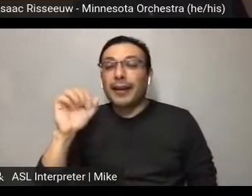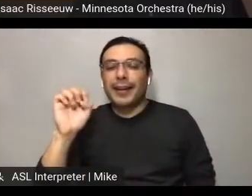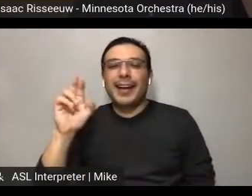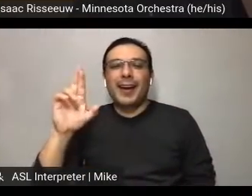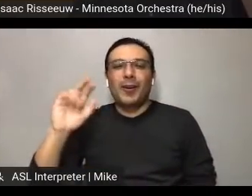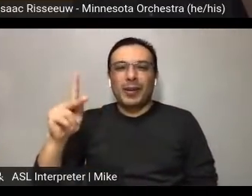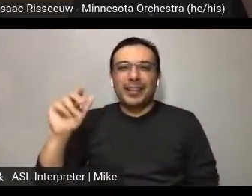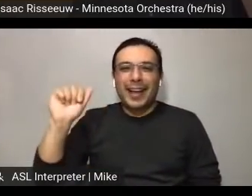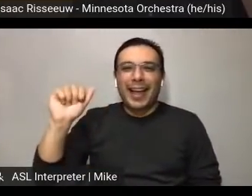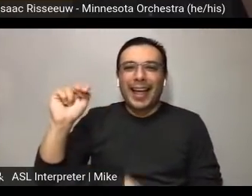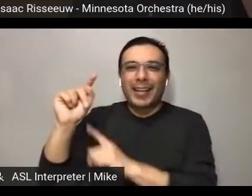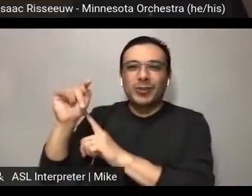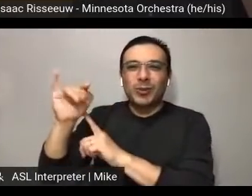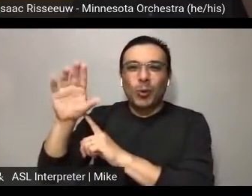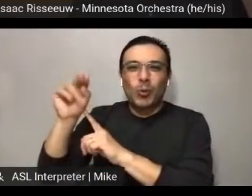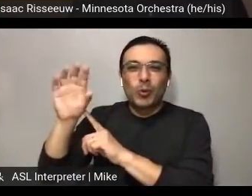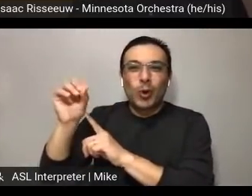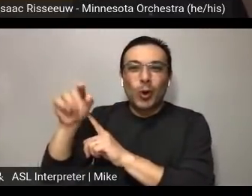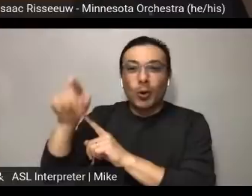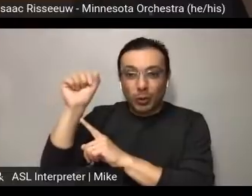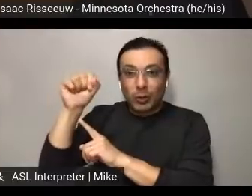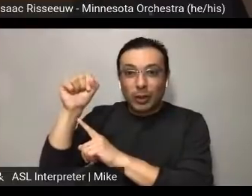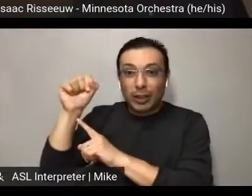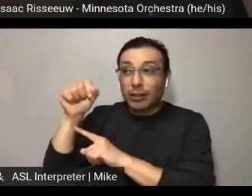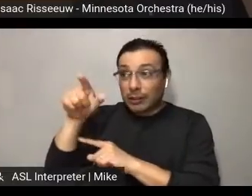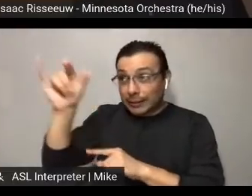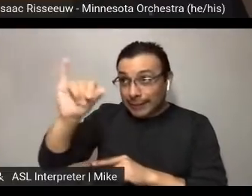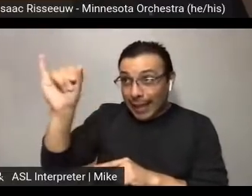studies were organic, as well? ANTONIO DAVIS, JR.: Correct.